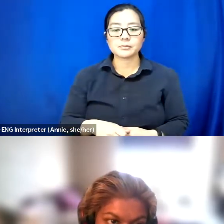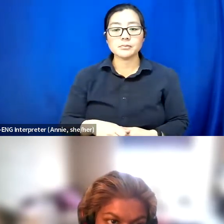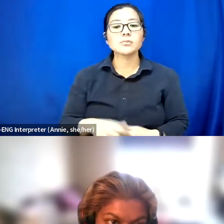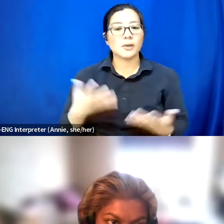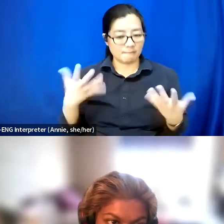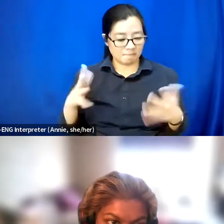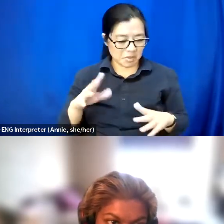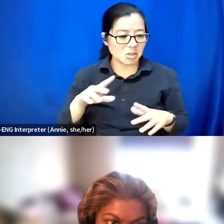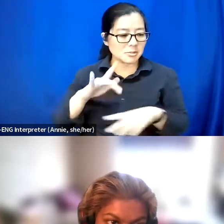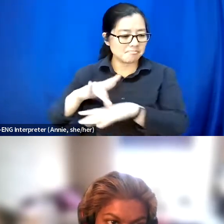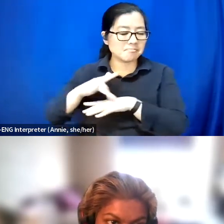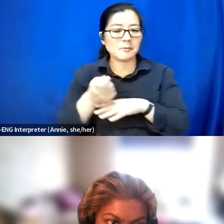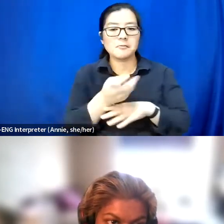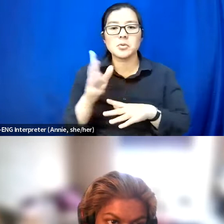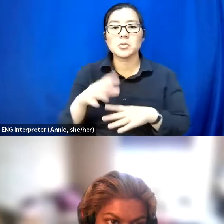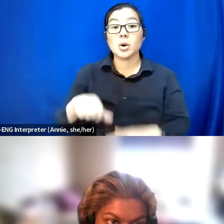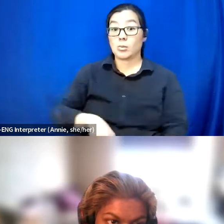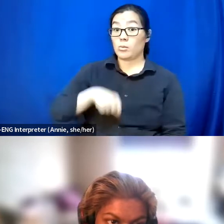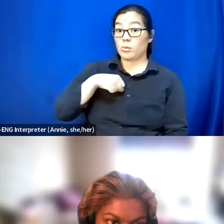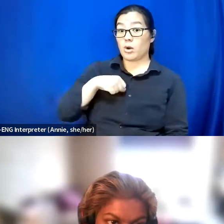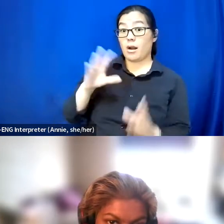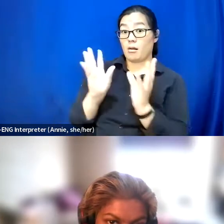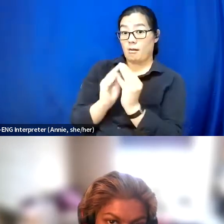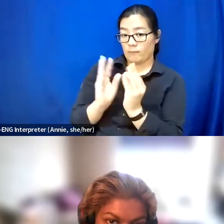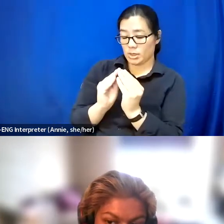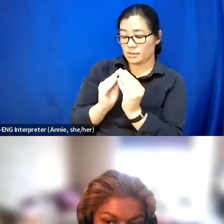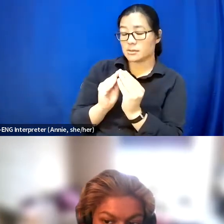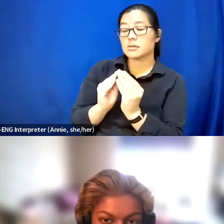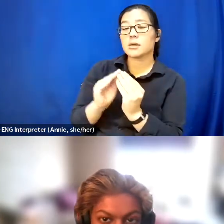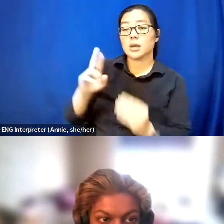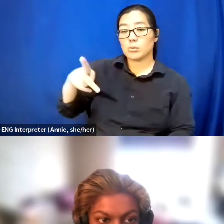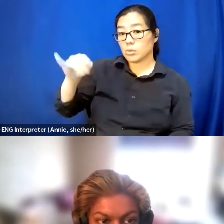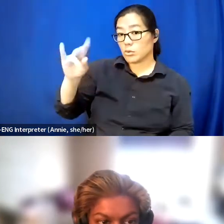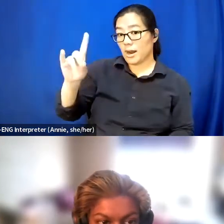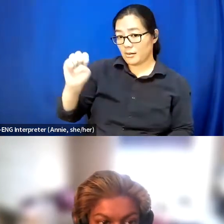I went to a PRIDE conference, and it was really accessible. They have quiet spaces.